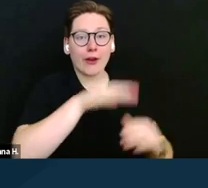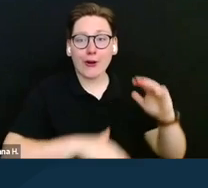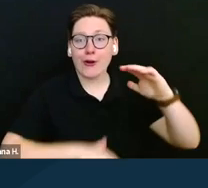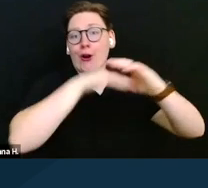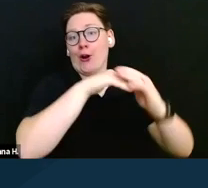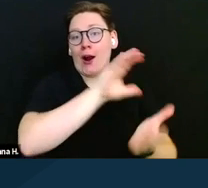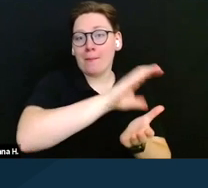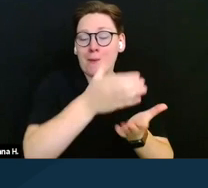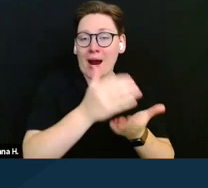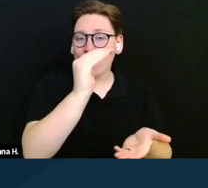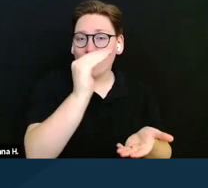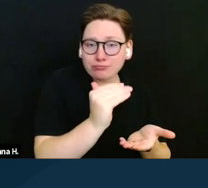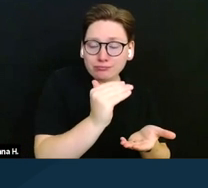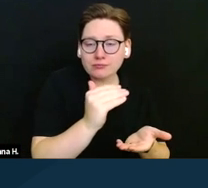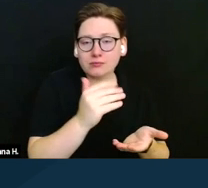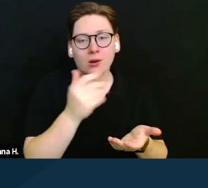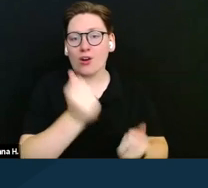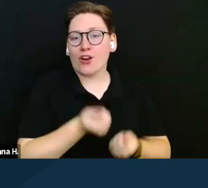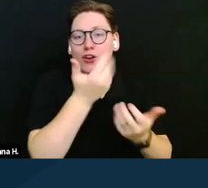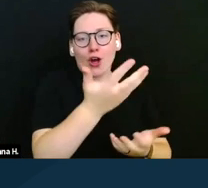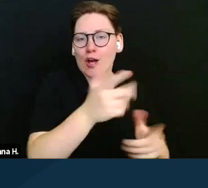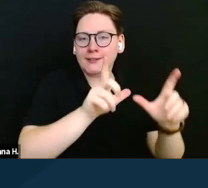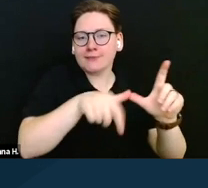or make them ineligible for SSI altogether.